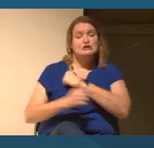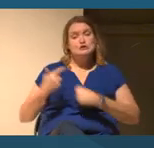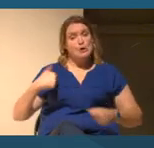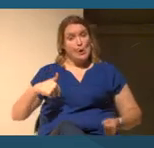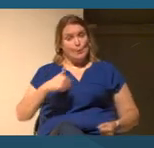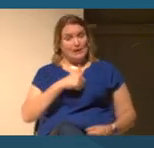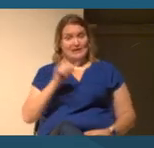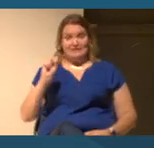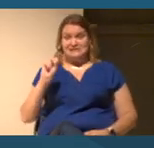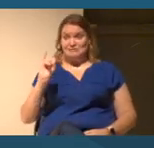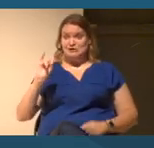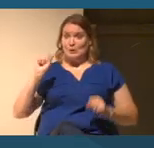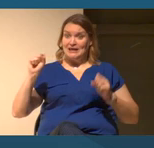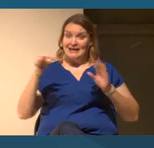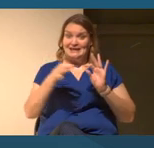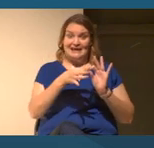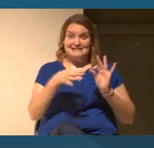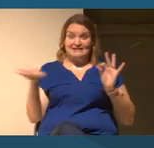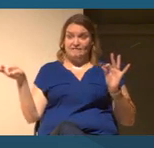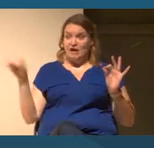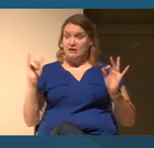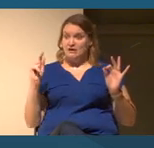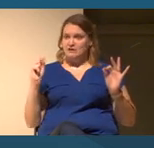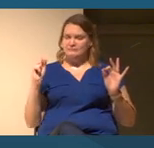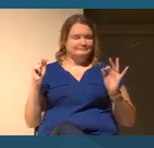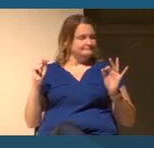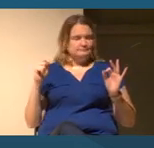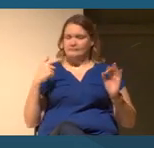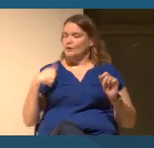And so, what we are doing is explaining what we are talking about.